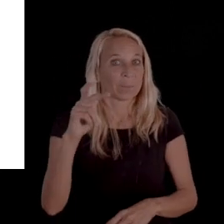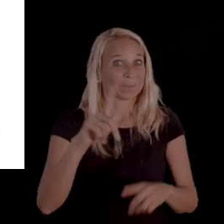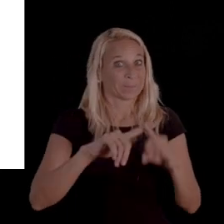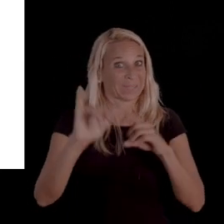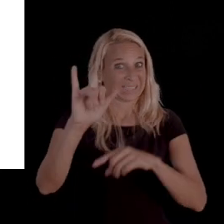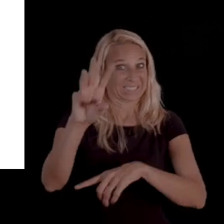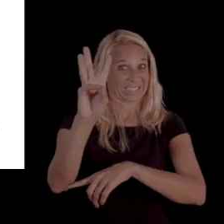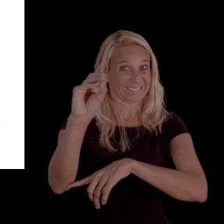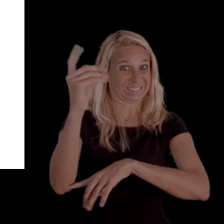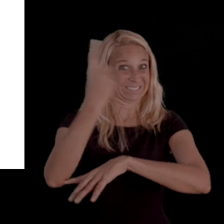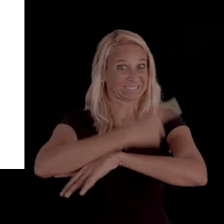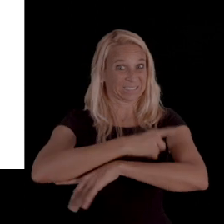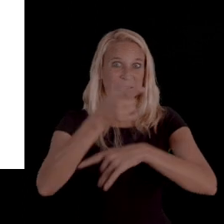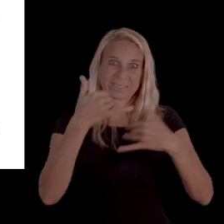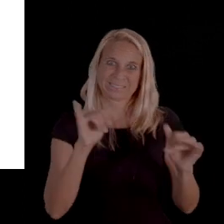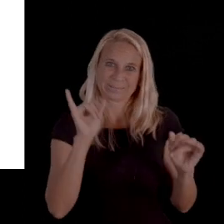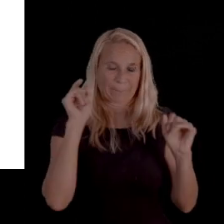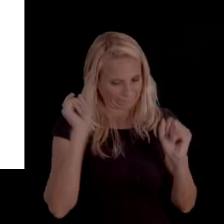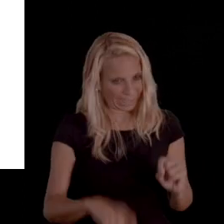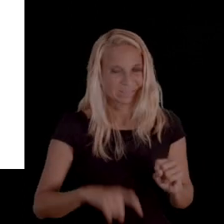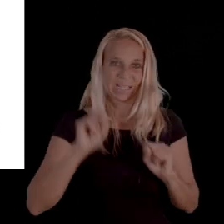But that 60 days,